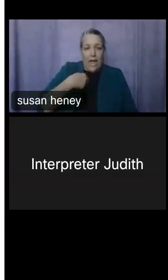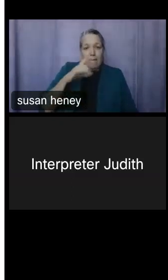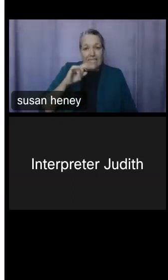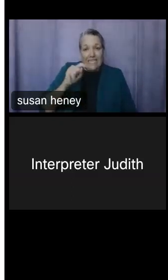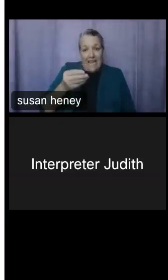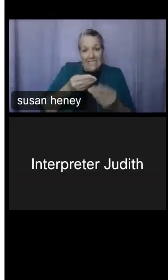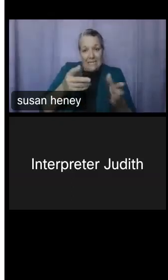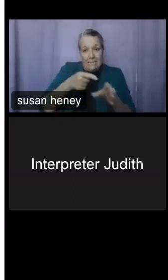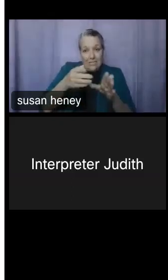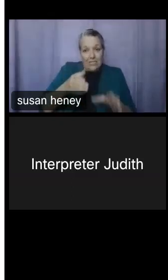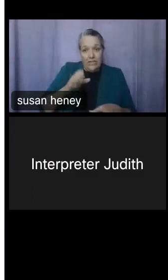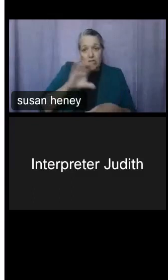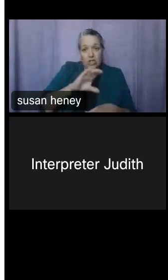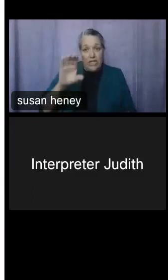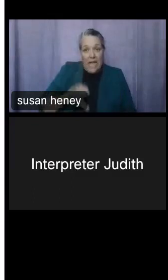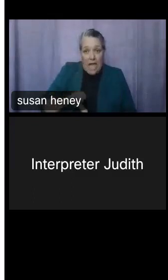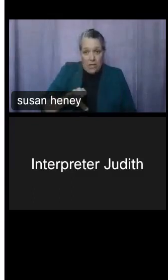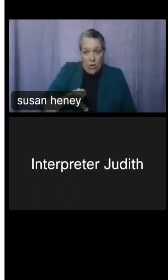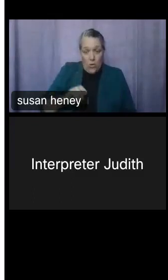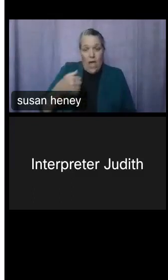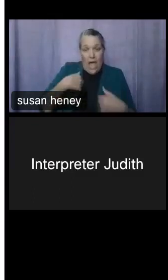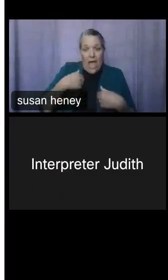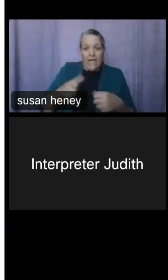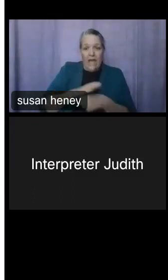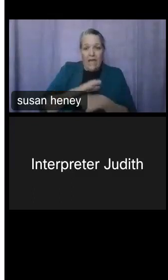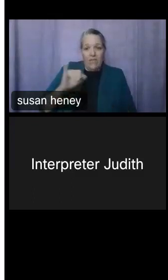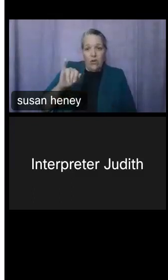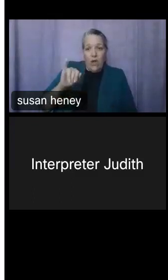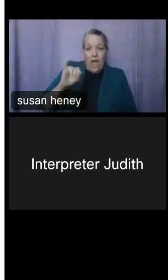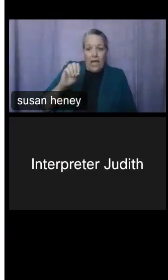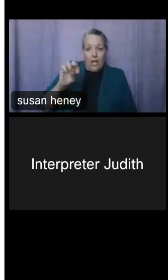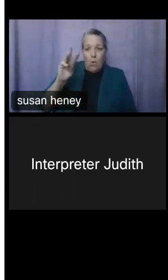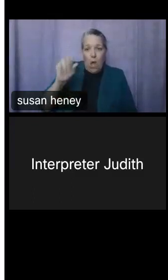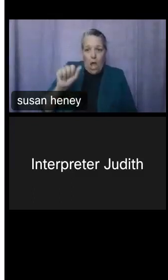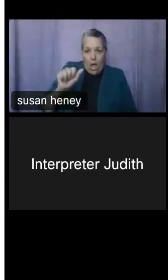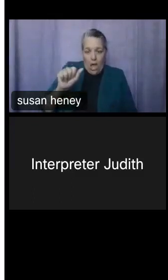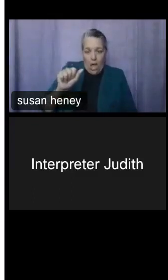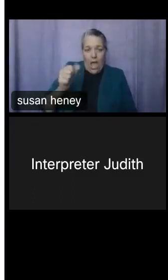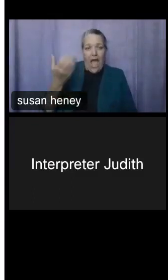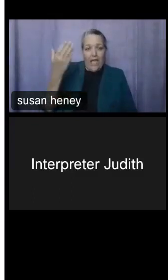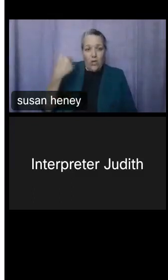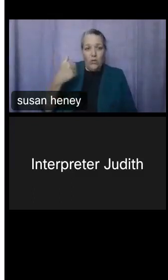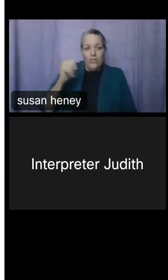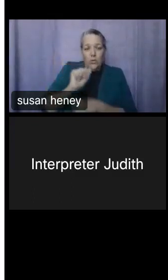cover the state of Iowa. Formerly, I worked during the Decennial as a senior partnership